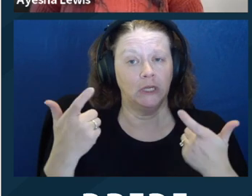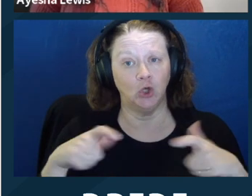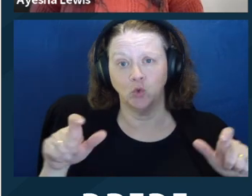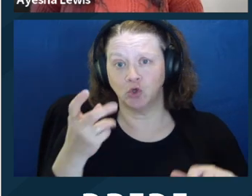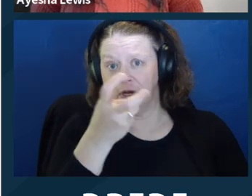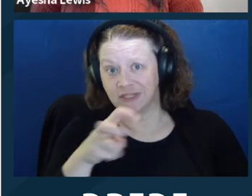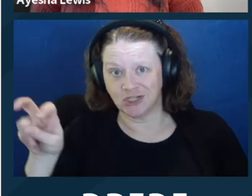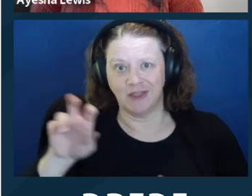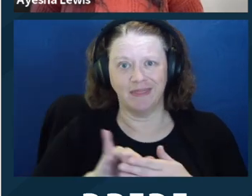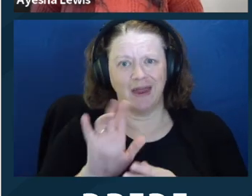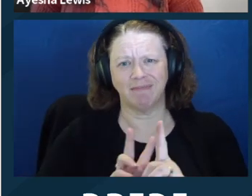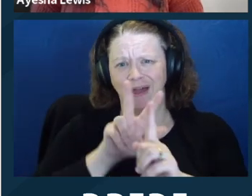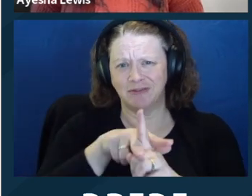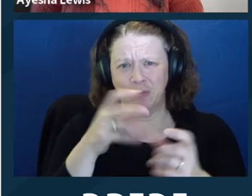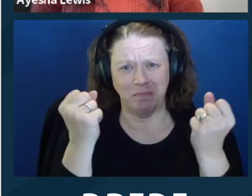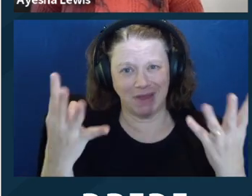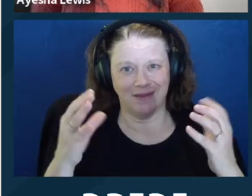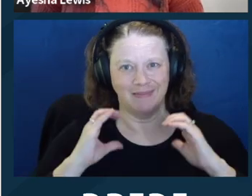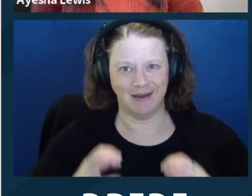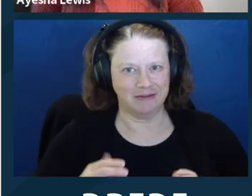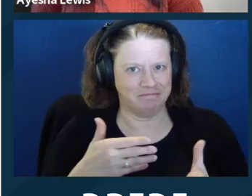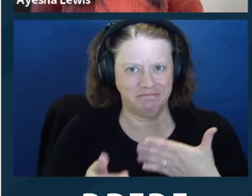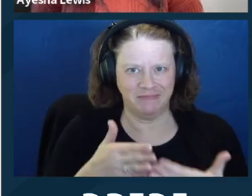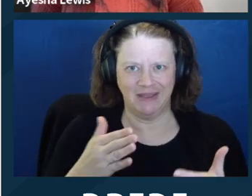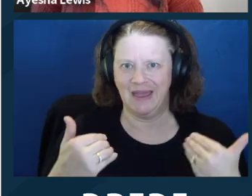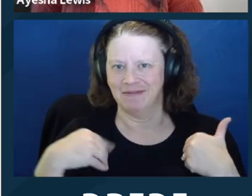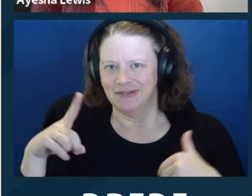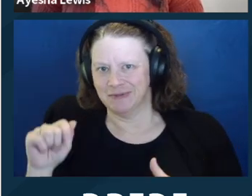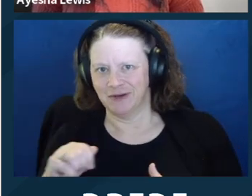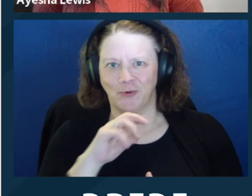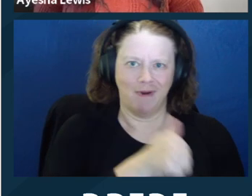It helps to reduce the huge power disparity between you and your client, and it's a best